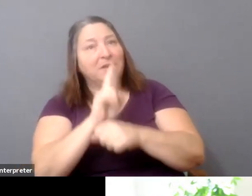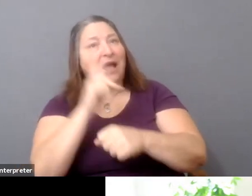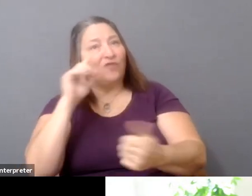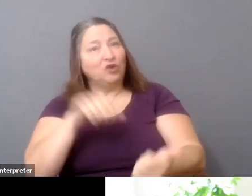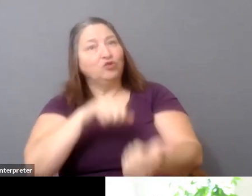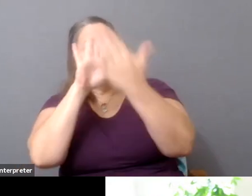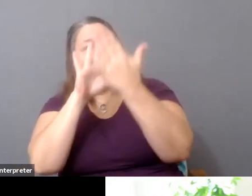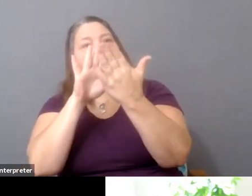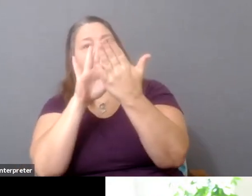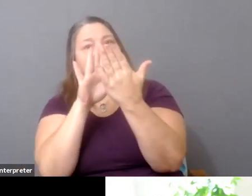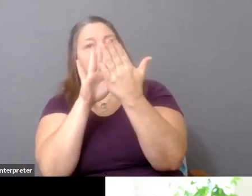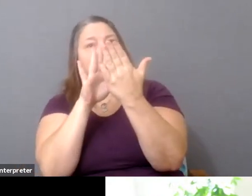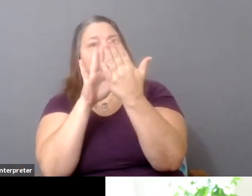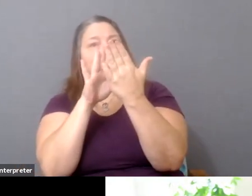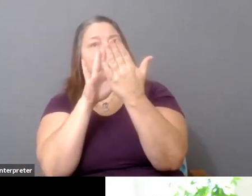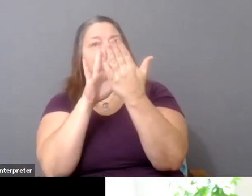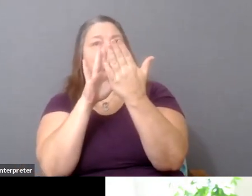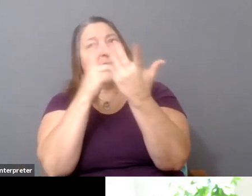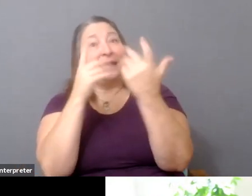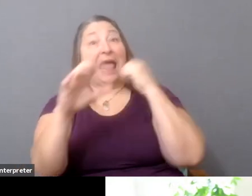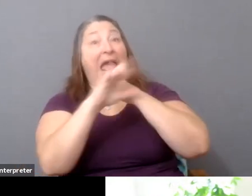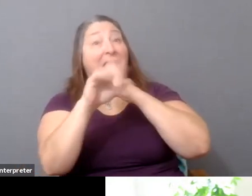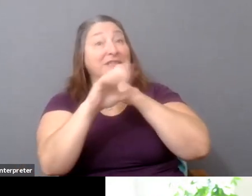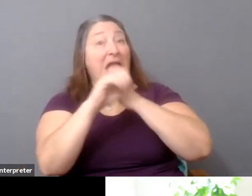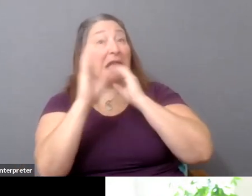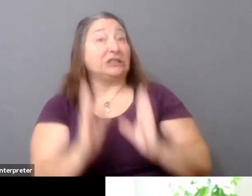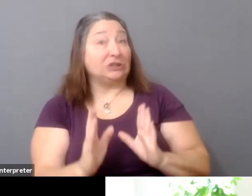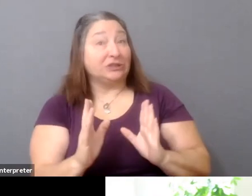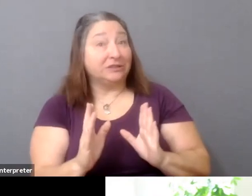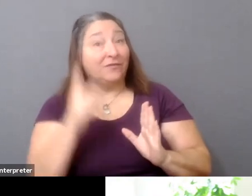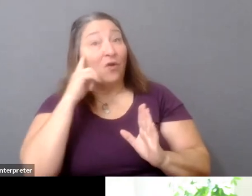to kind of go after the advertisers of various TV shows